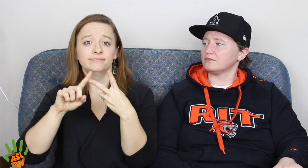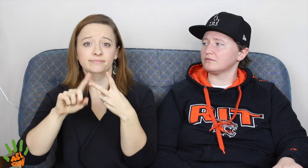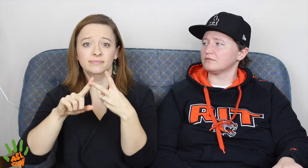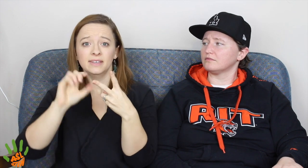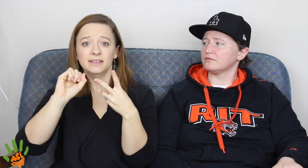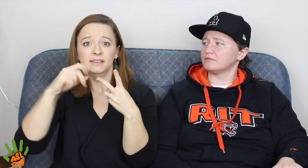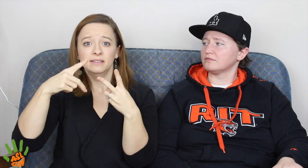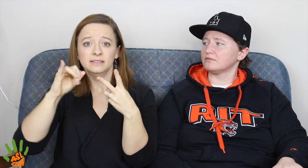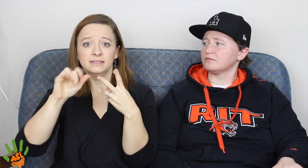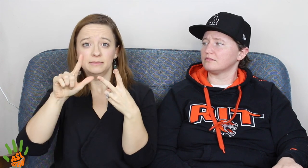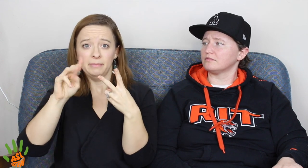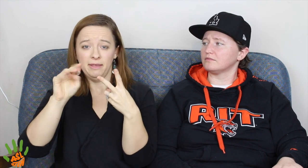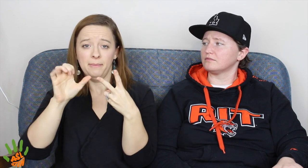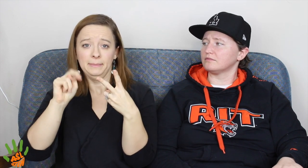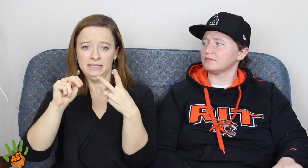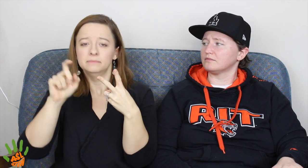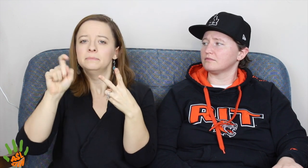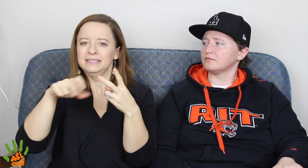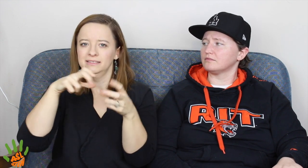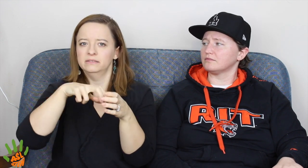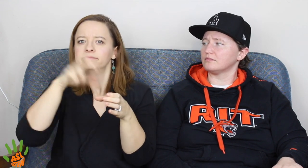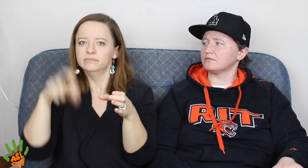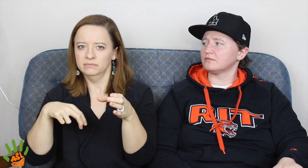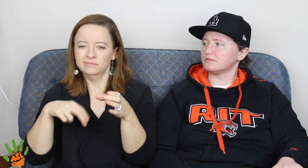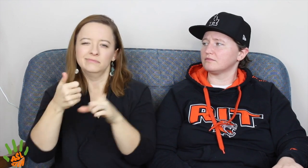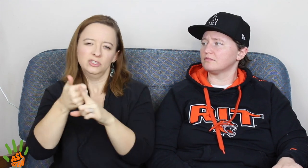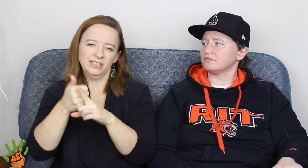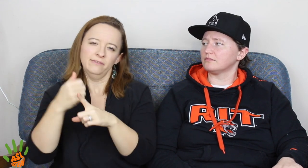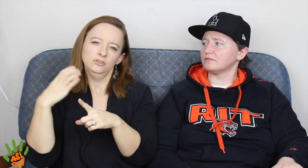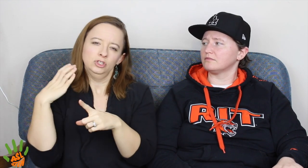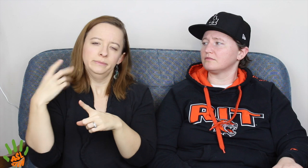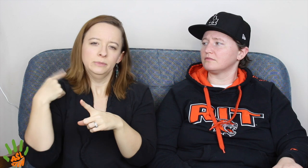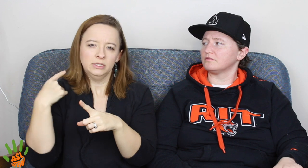The second was that Spilman must resign.